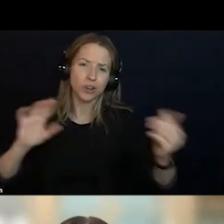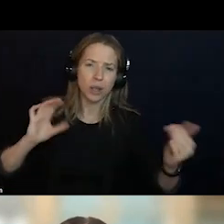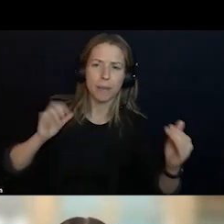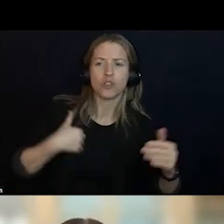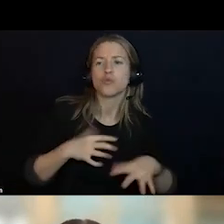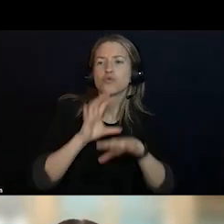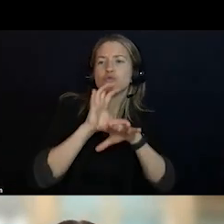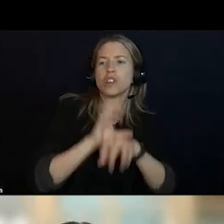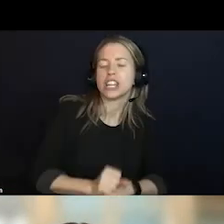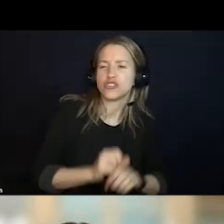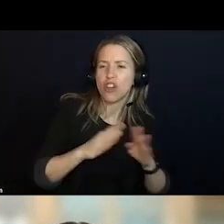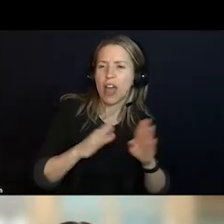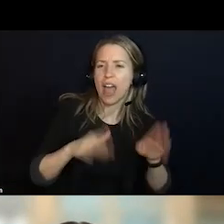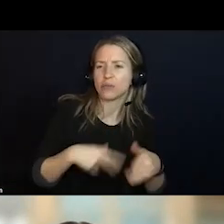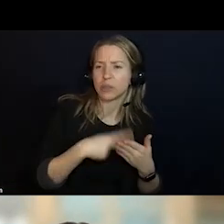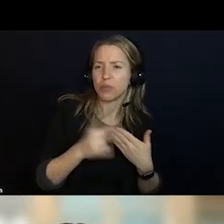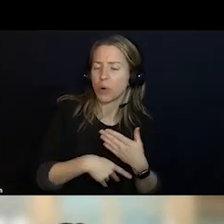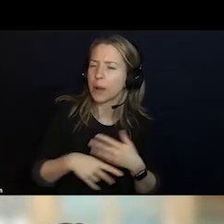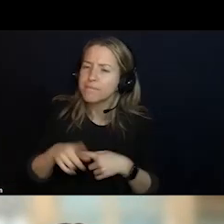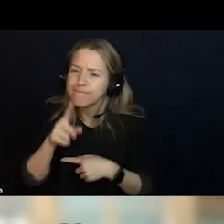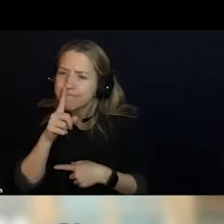OH, CANNOT QUITE HEAR YOU. >>: